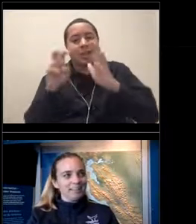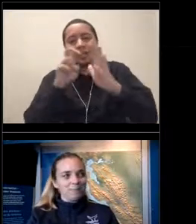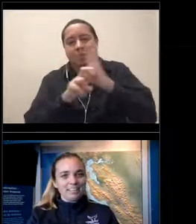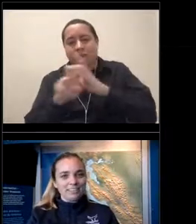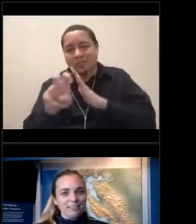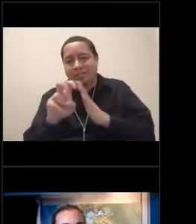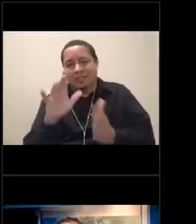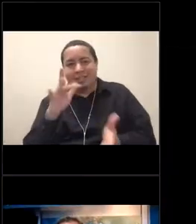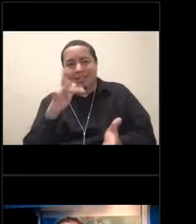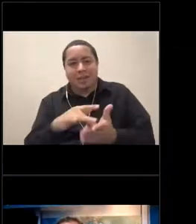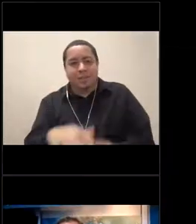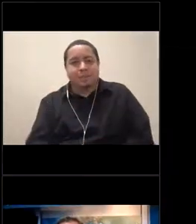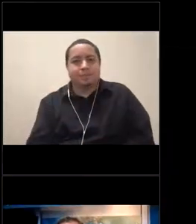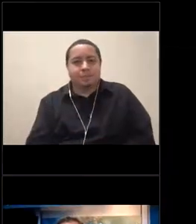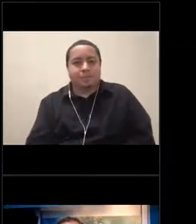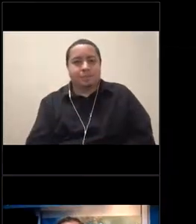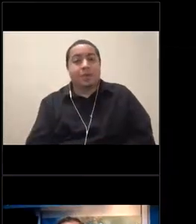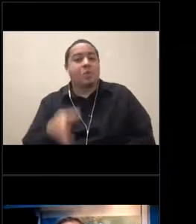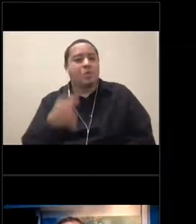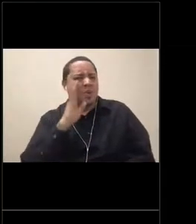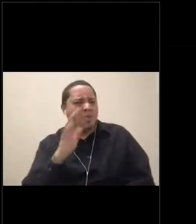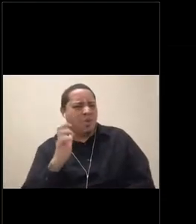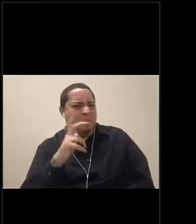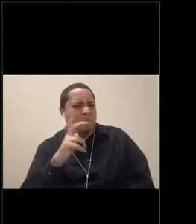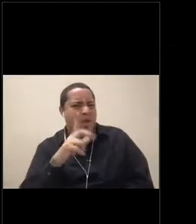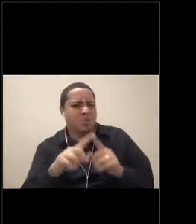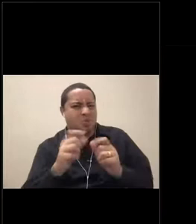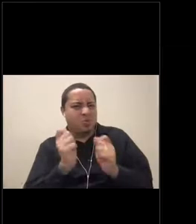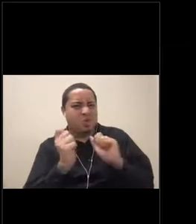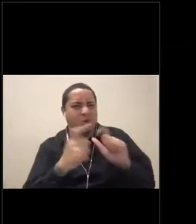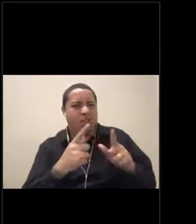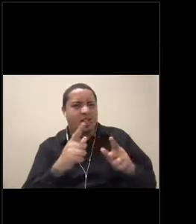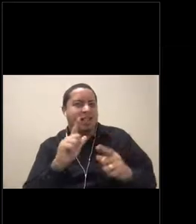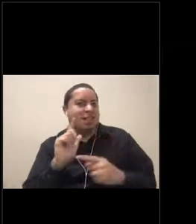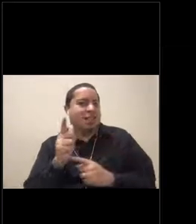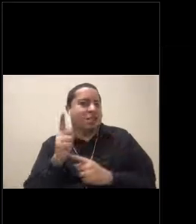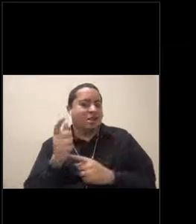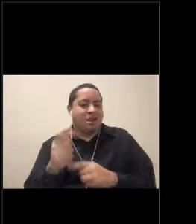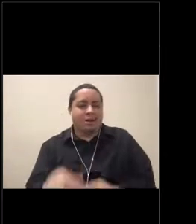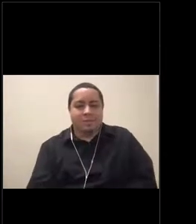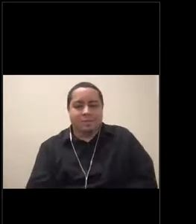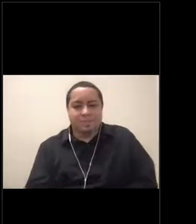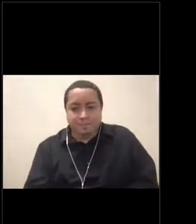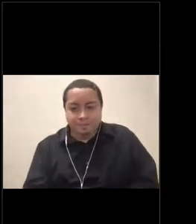We'll come back to you in a little bit when we share more. So to start things off today,